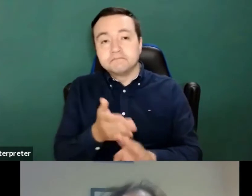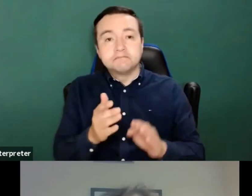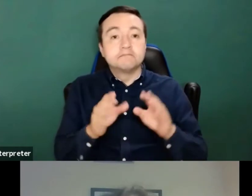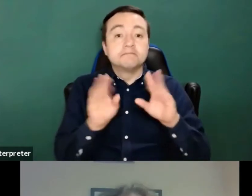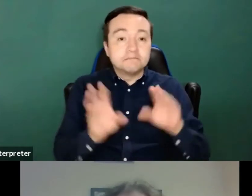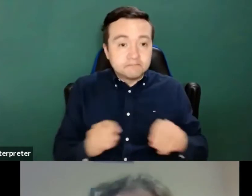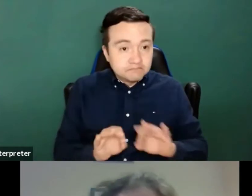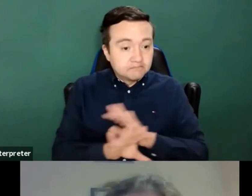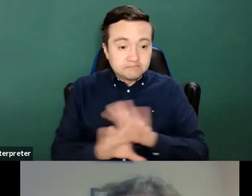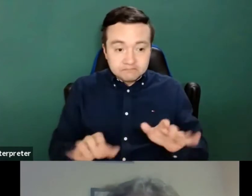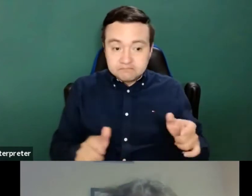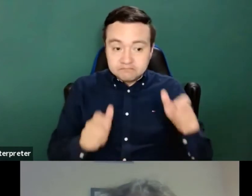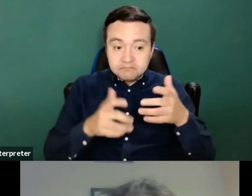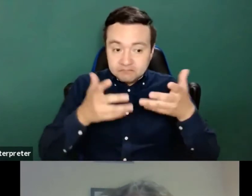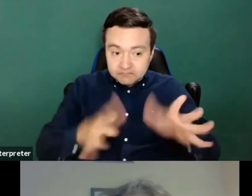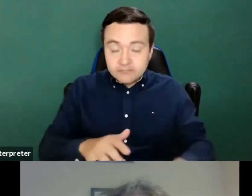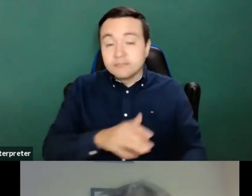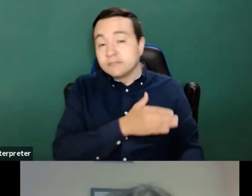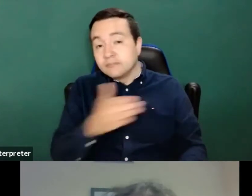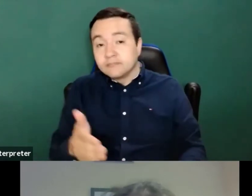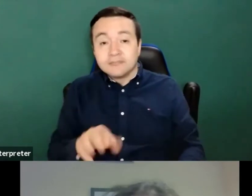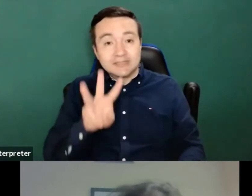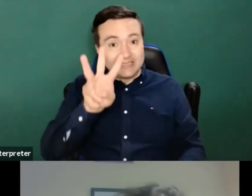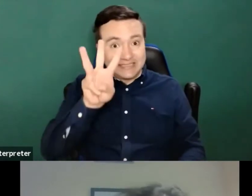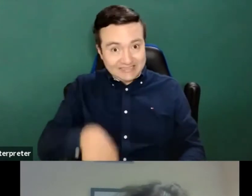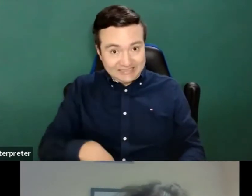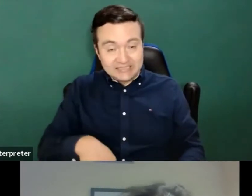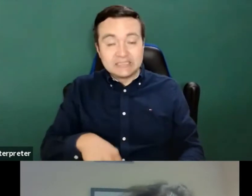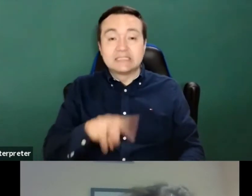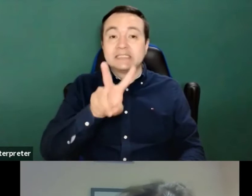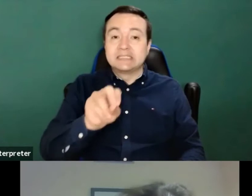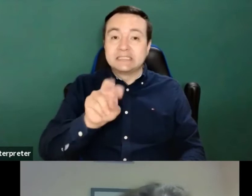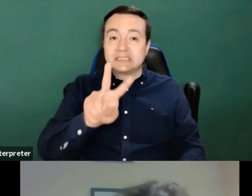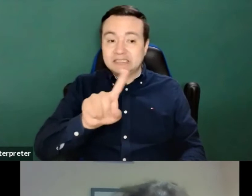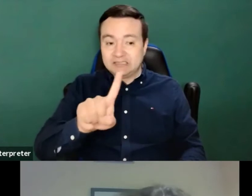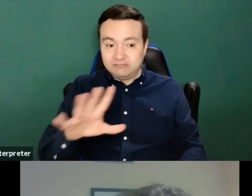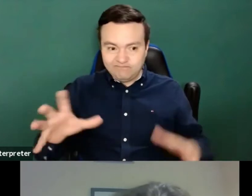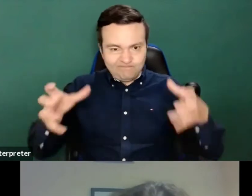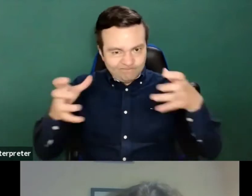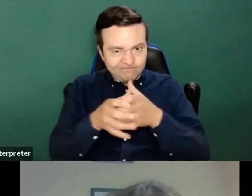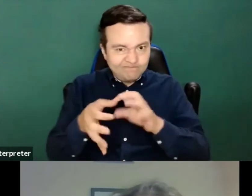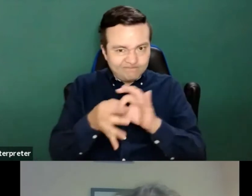And by March 2021, Spanish blind and partially sighted people could use it as the rest of